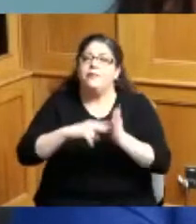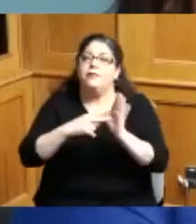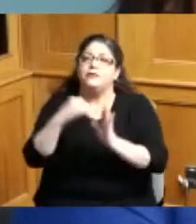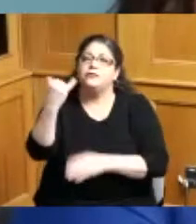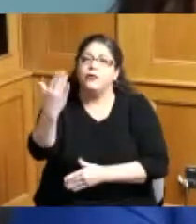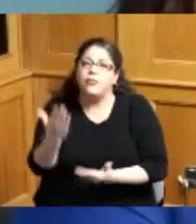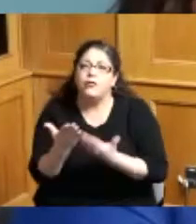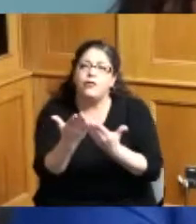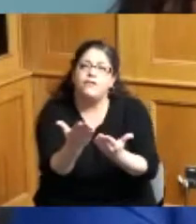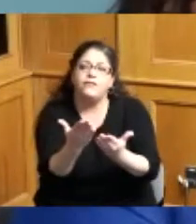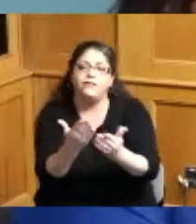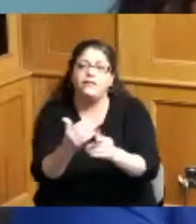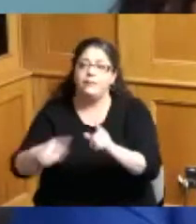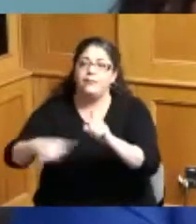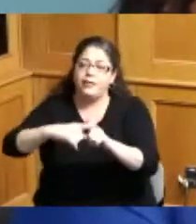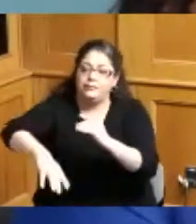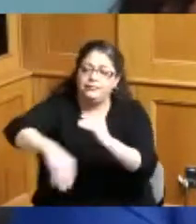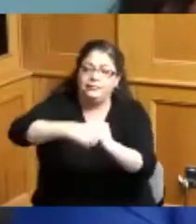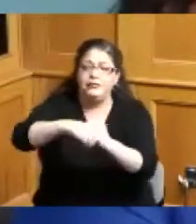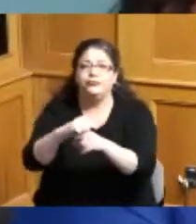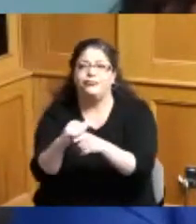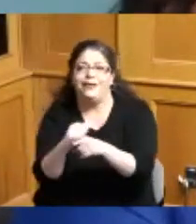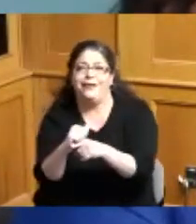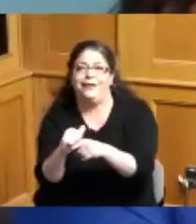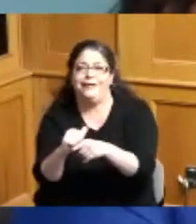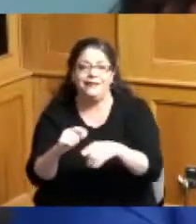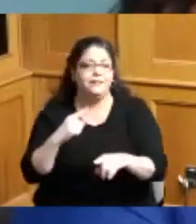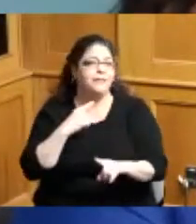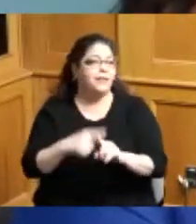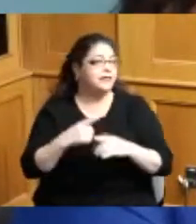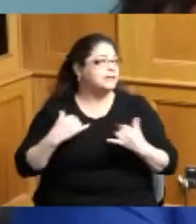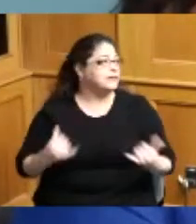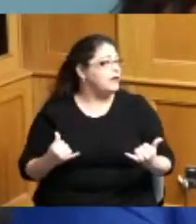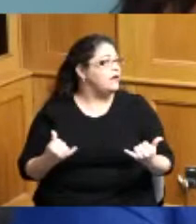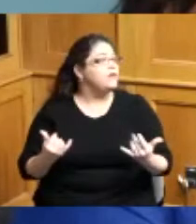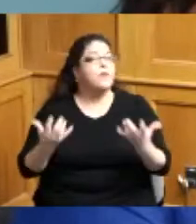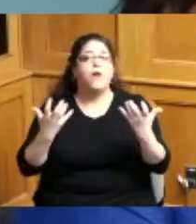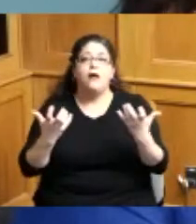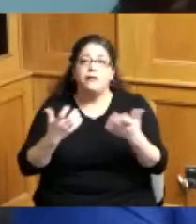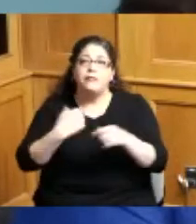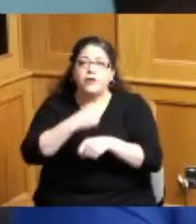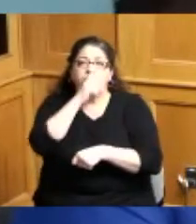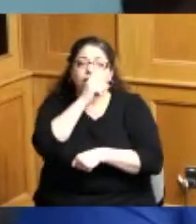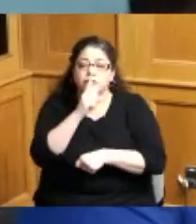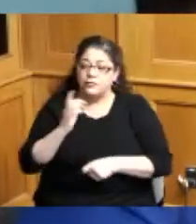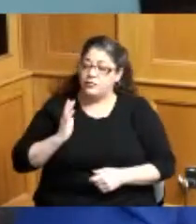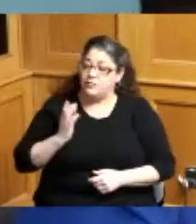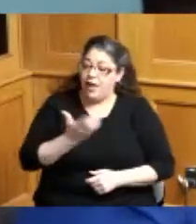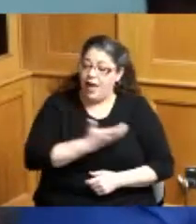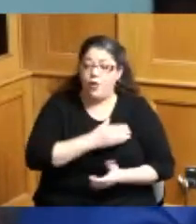have training but one of the things we want to do is also make sure that our student athletes